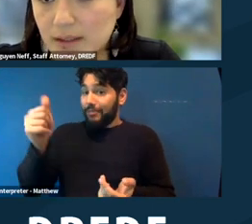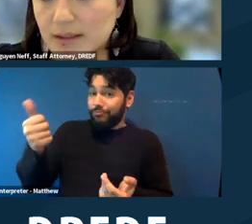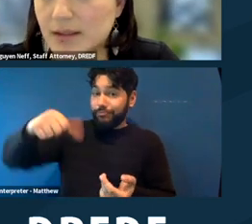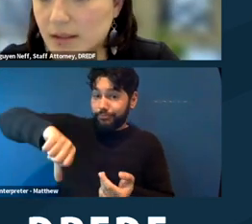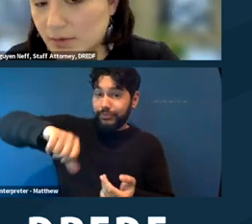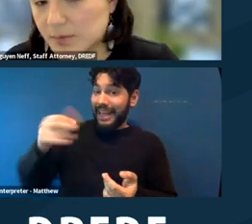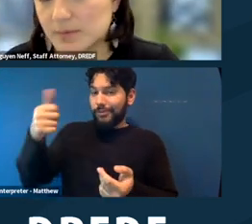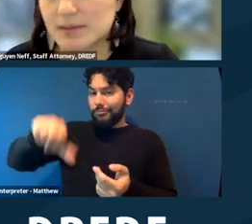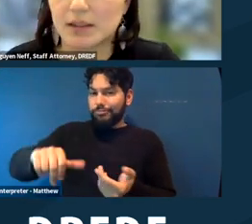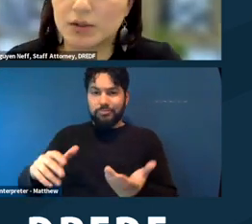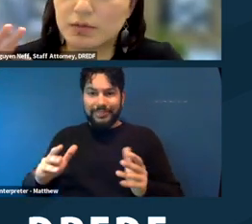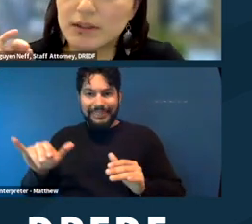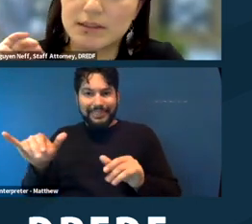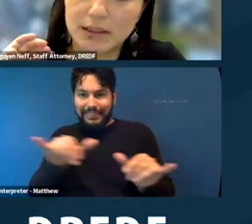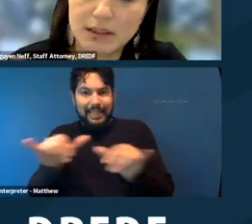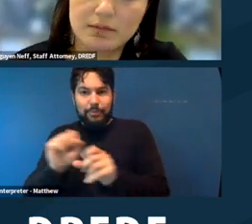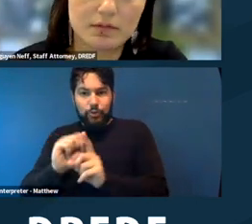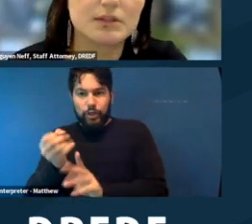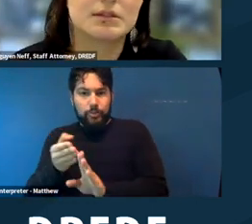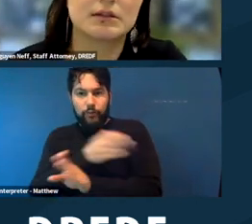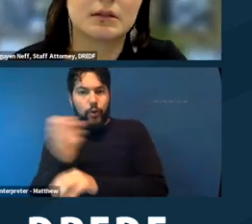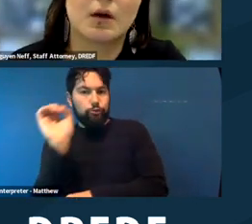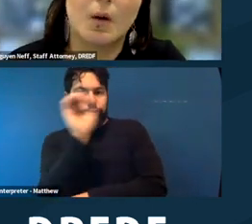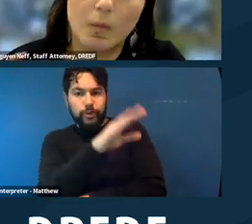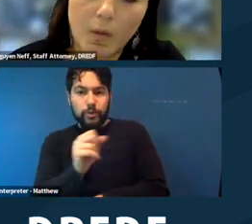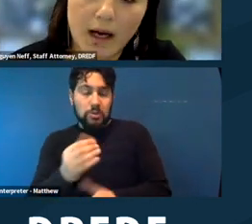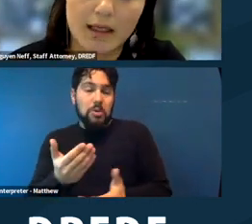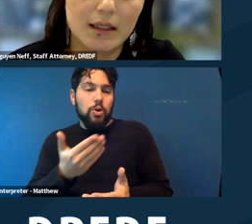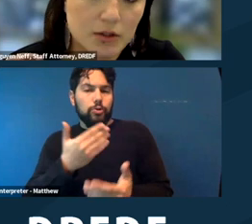but I think like Robbie was saying, like, you really need to give a reason why you